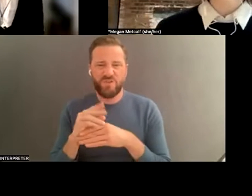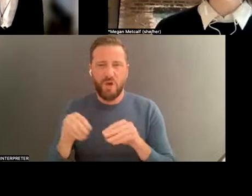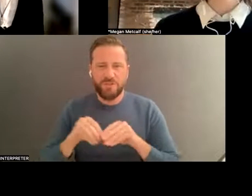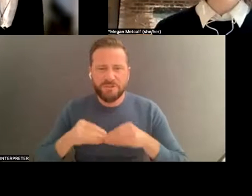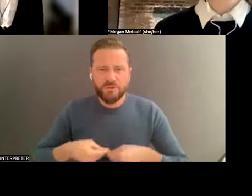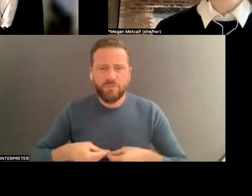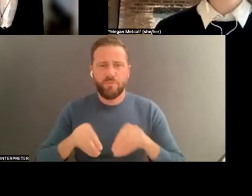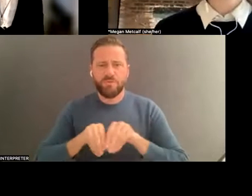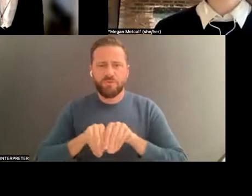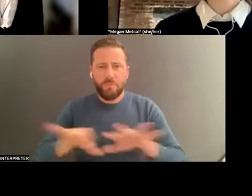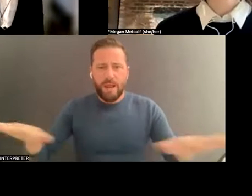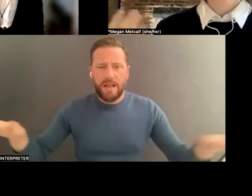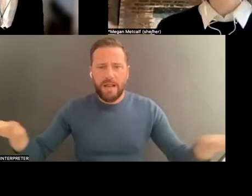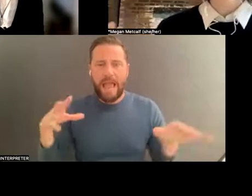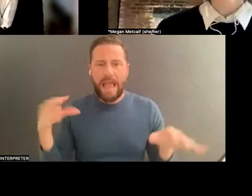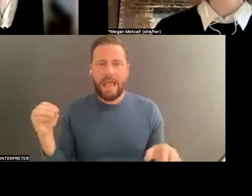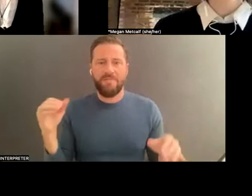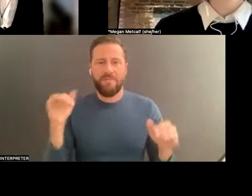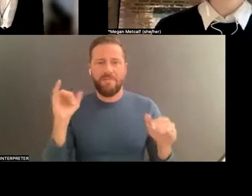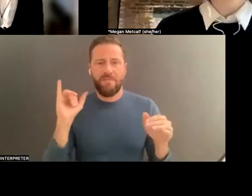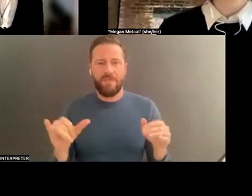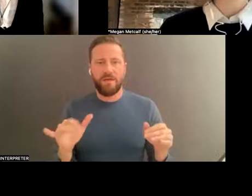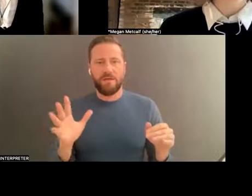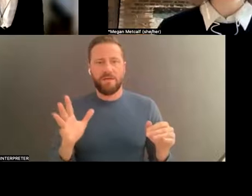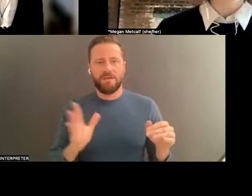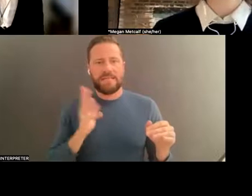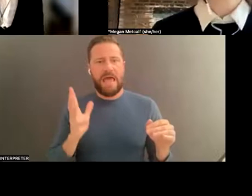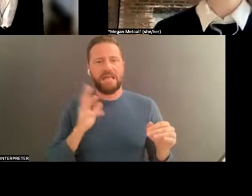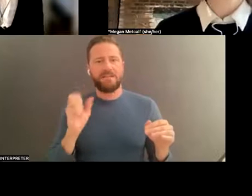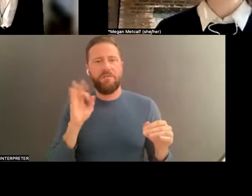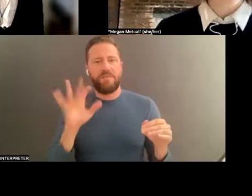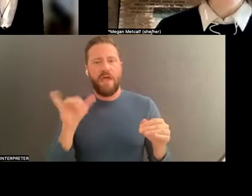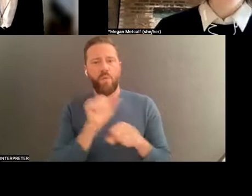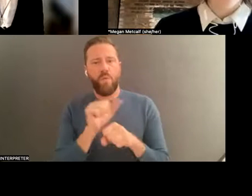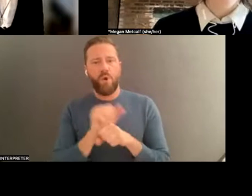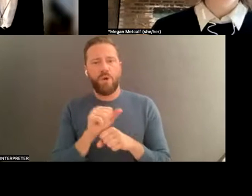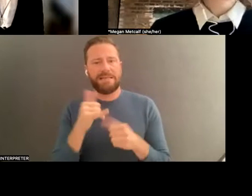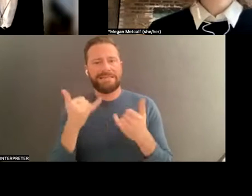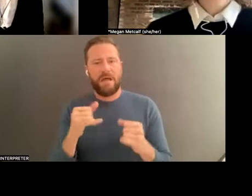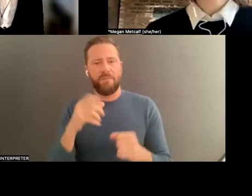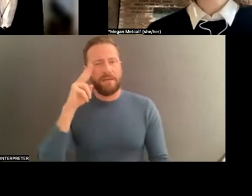in question, the status being like the commercial availability and the way people get paid for that. I just